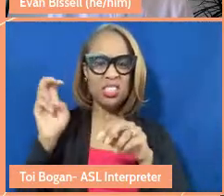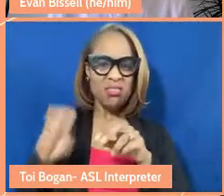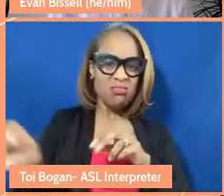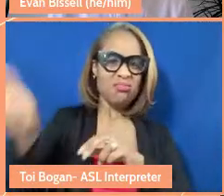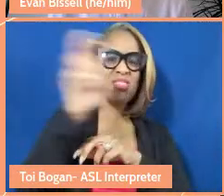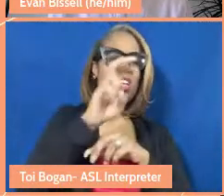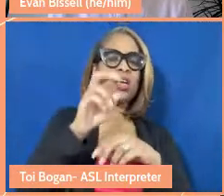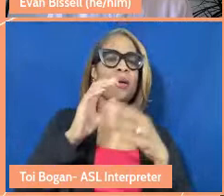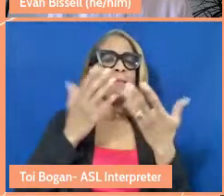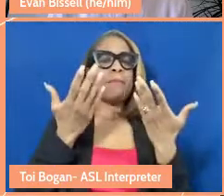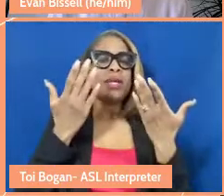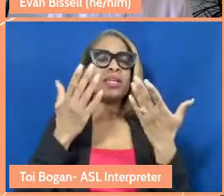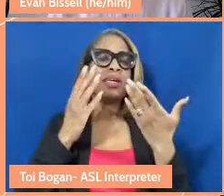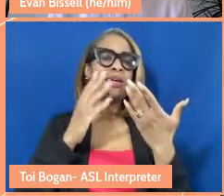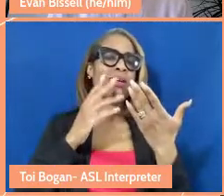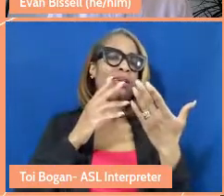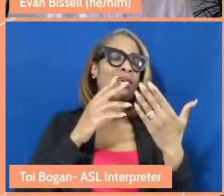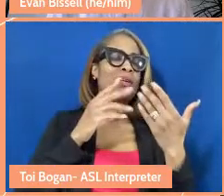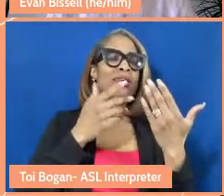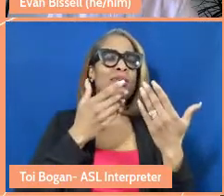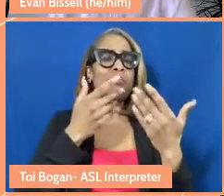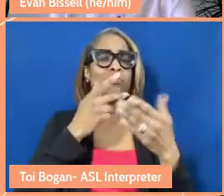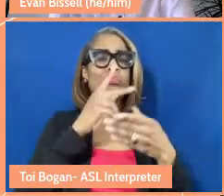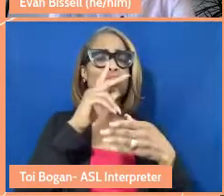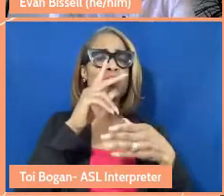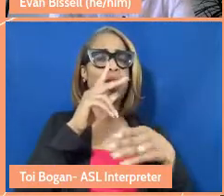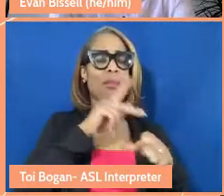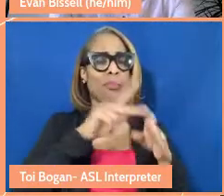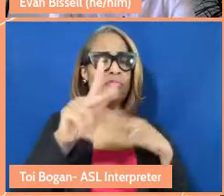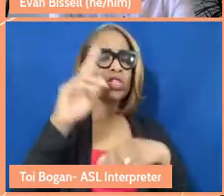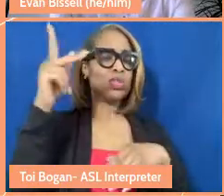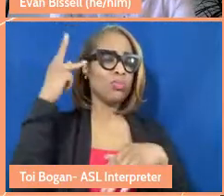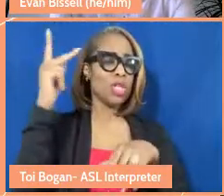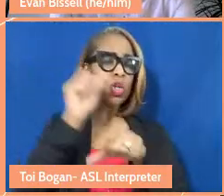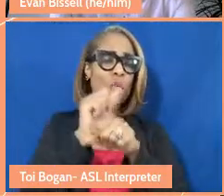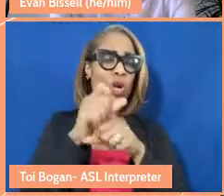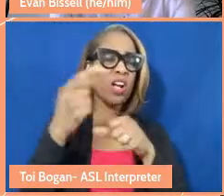the type of professional and political work that I've done over the past 20, 25 years.